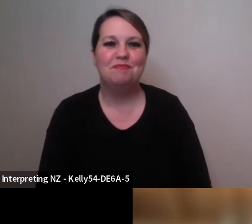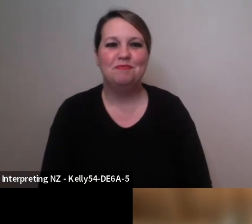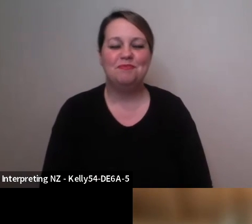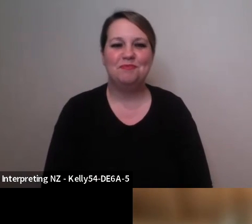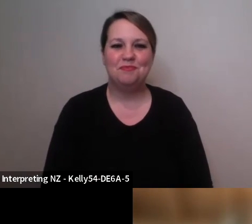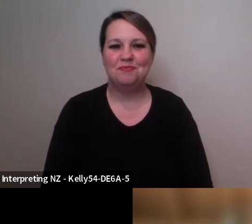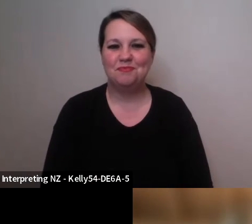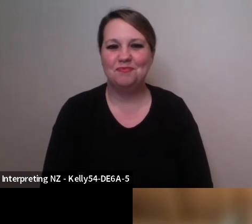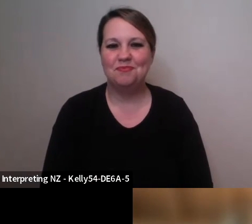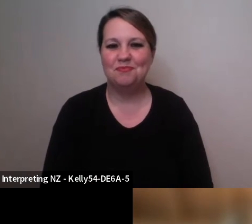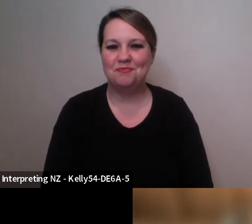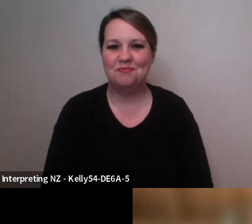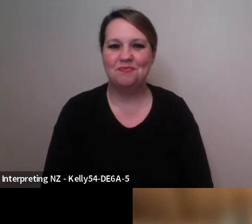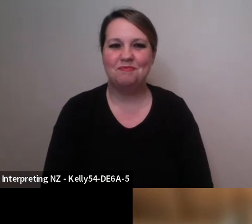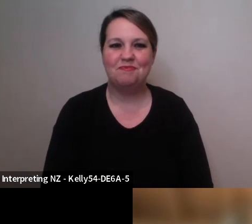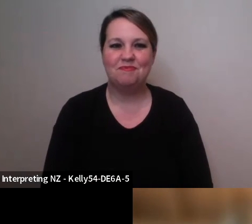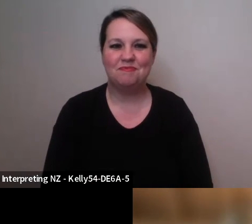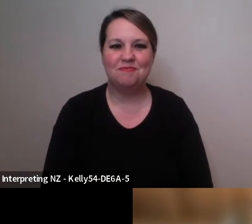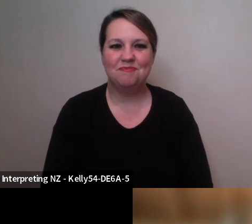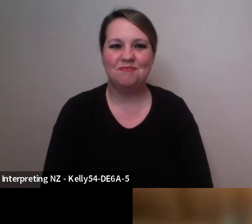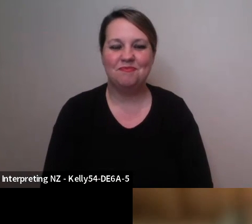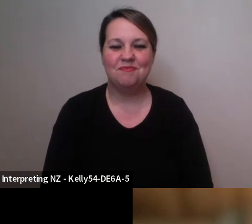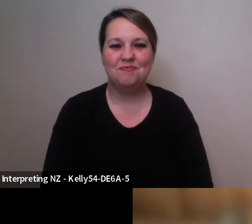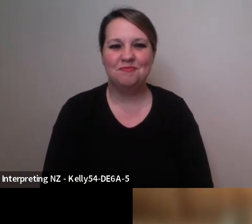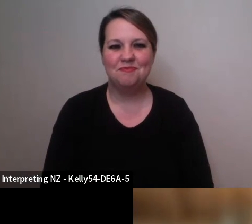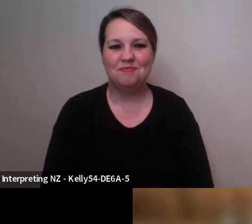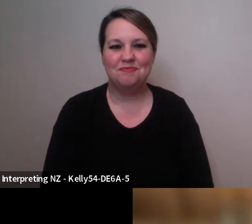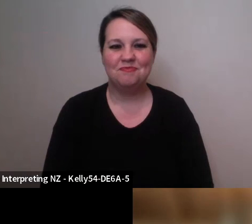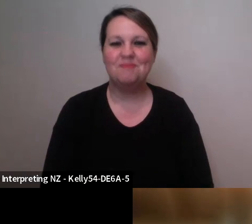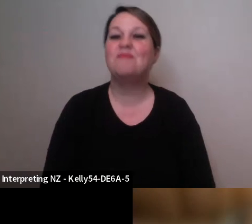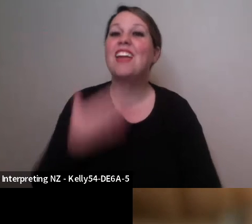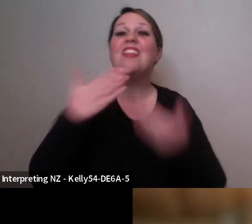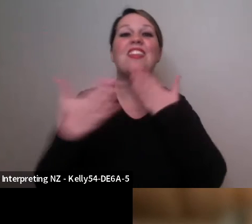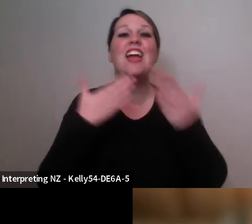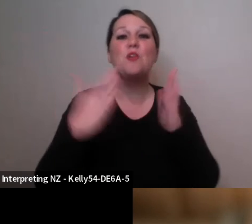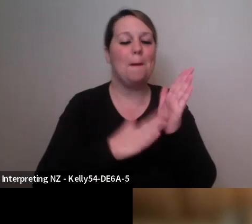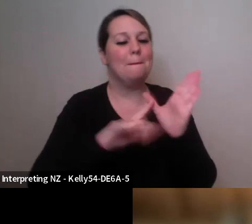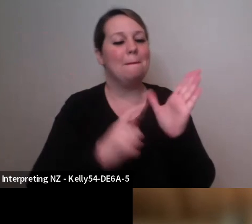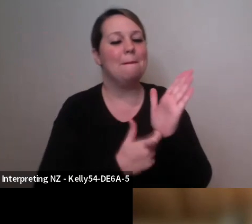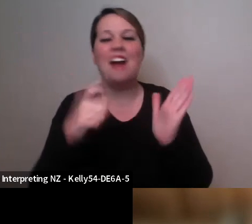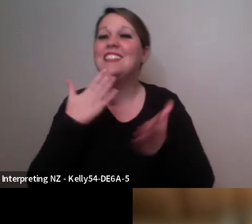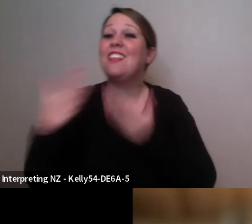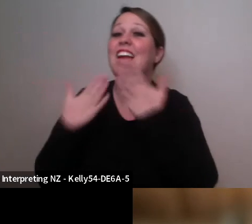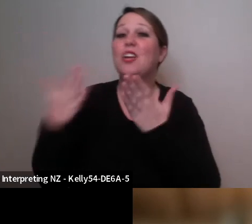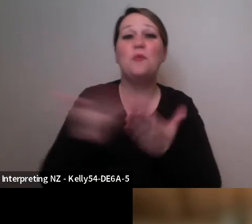Be in touch! thank you everyone love to see you all! thank you for the invitation I appreciate it.